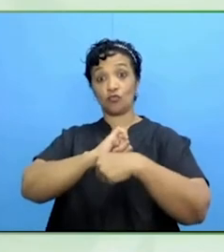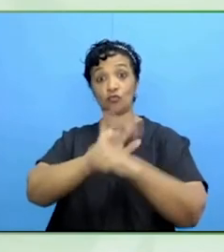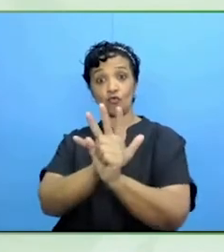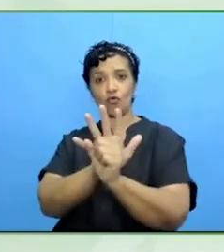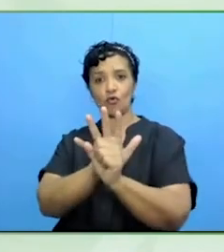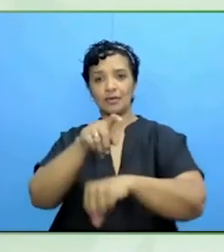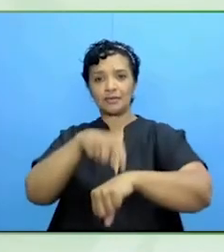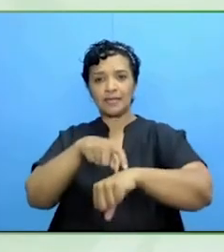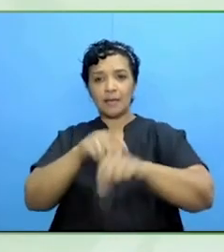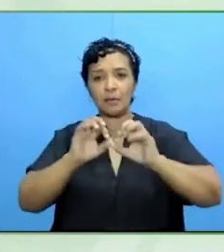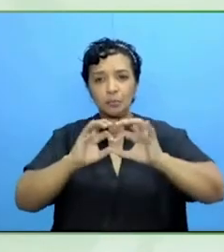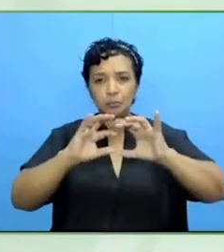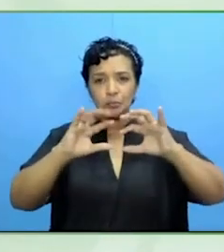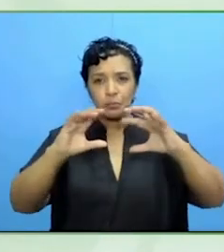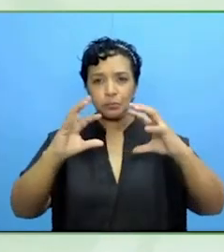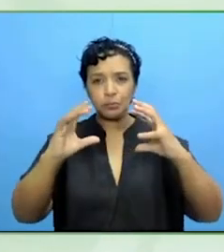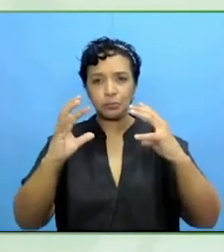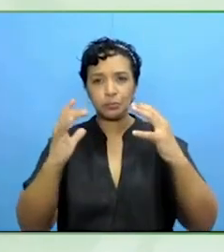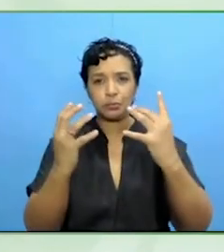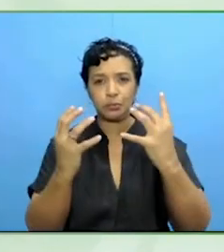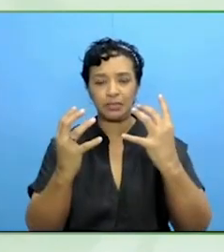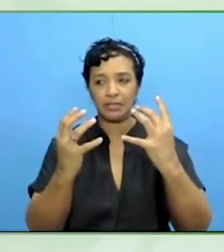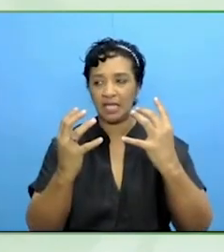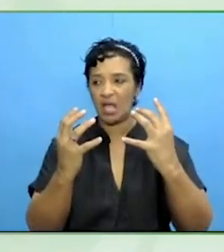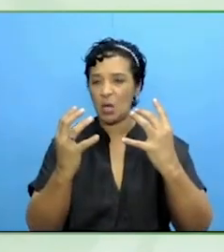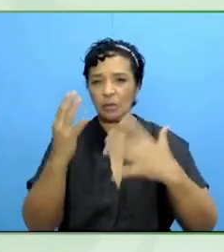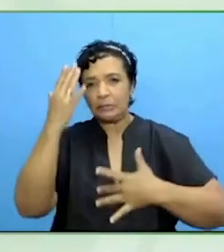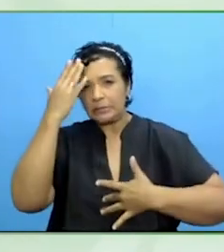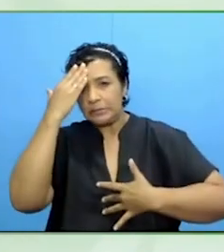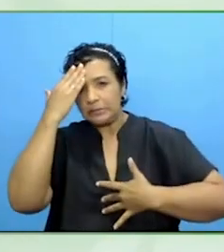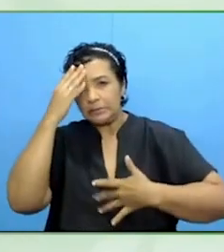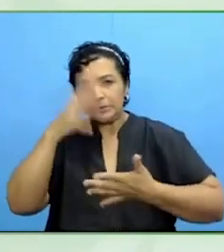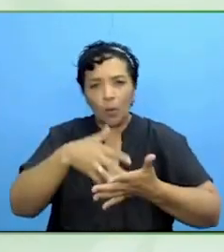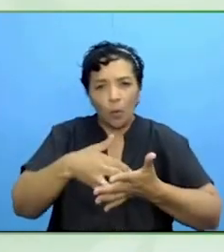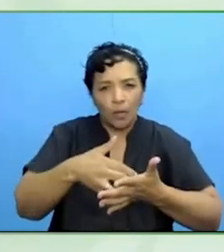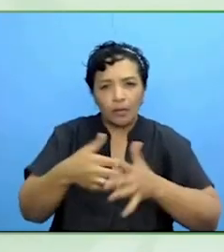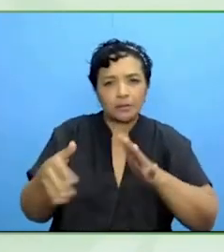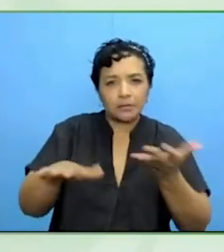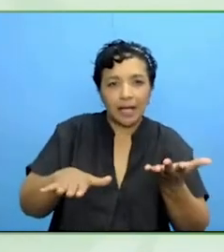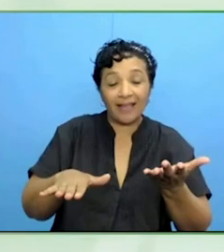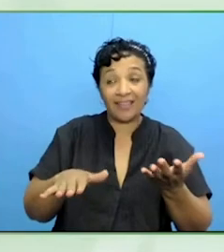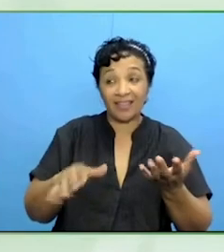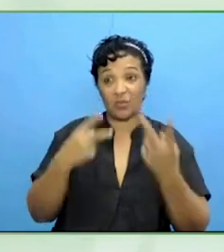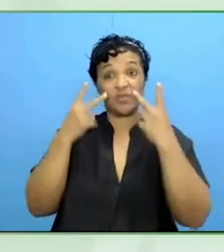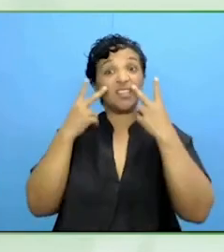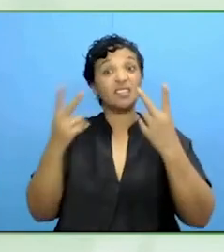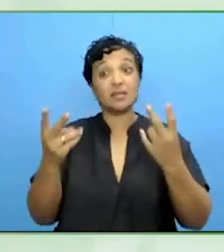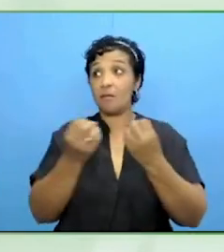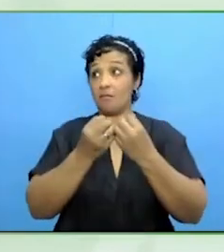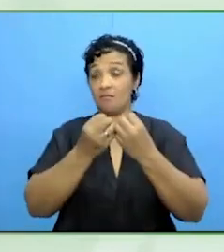The medical aspect, in a way, overruled all of the other aspects